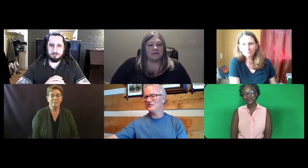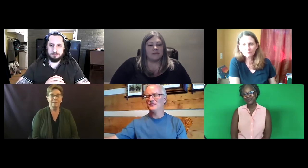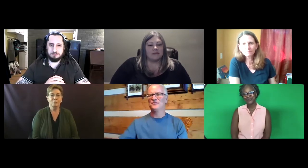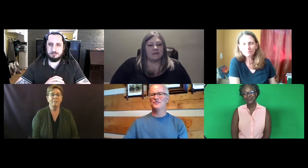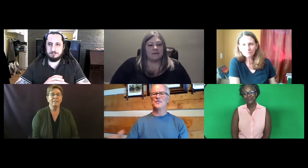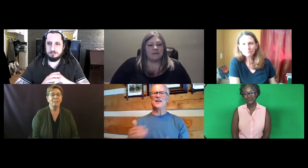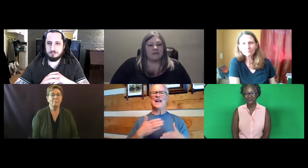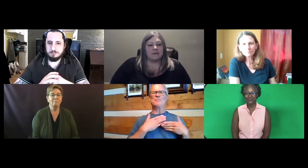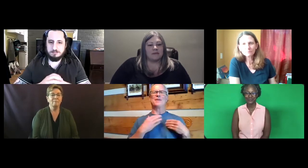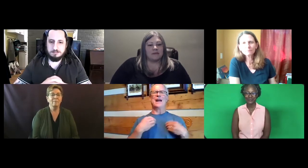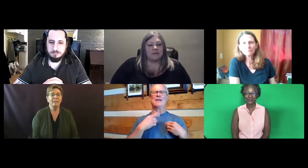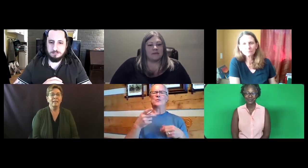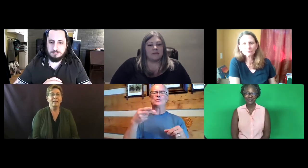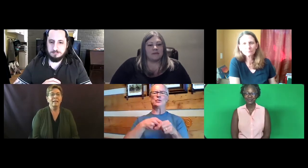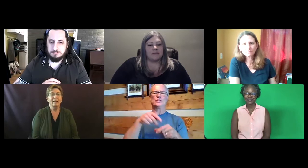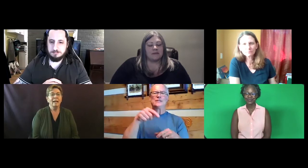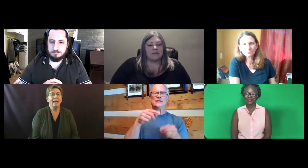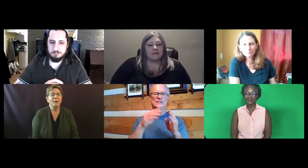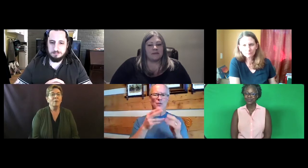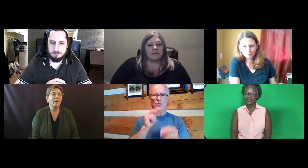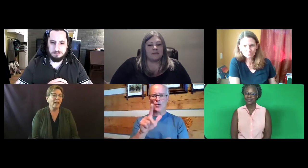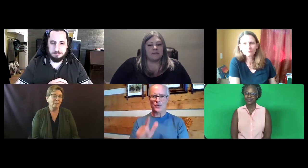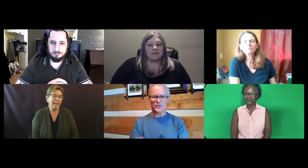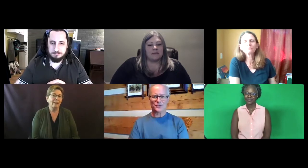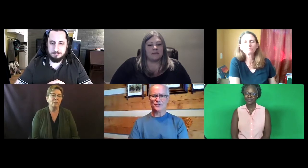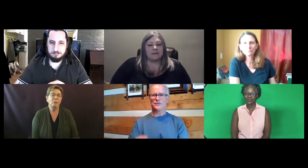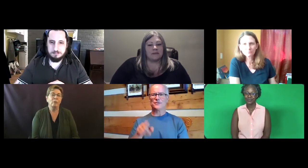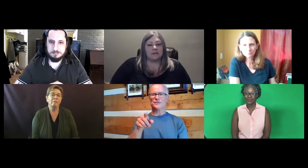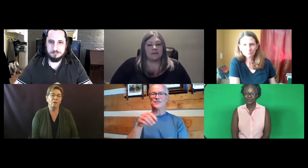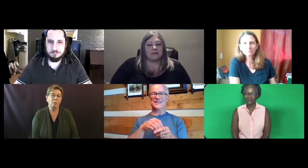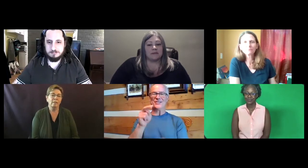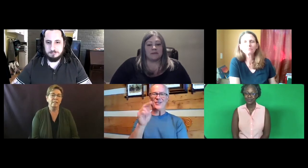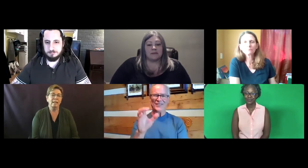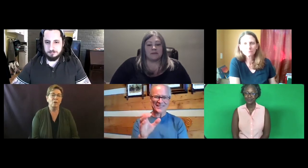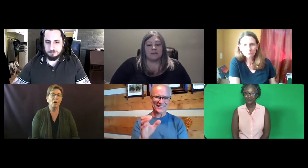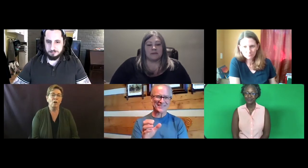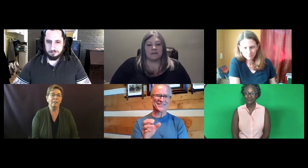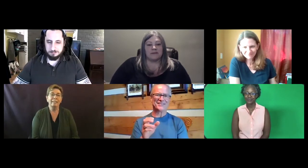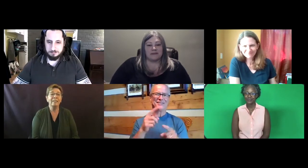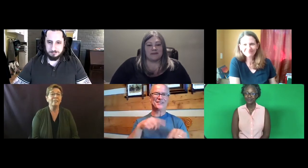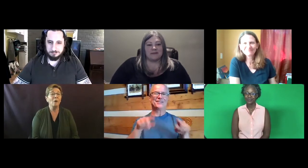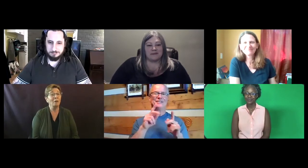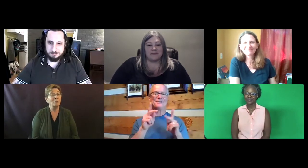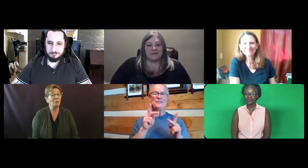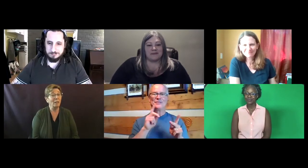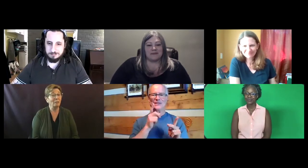Cliff: Terrific. We're very happy to have you involved with this town hall. Even if you are in North Carolina.